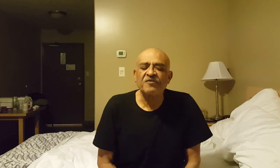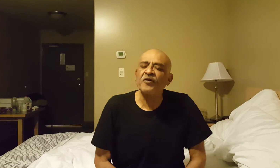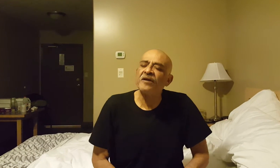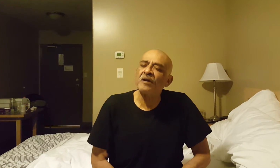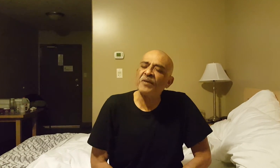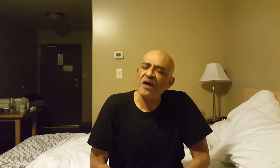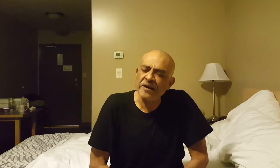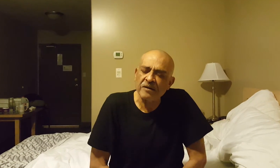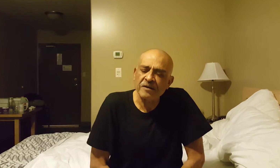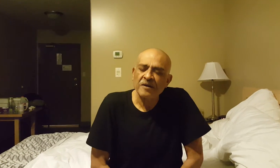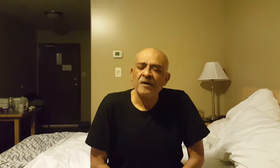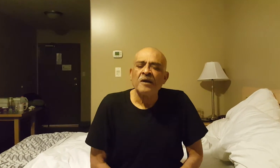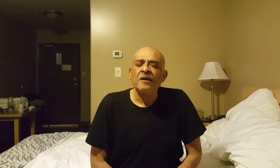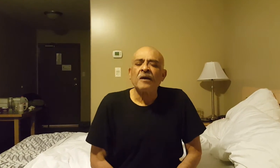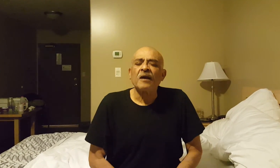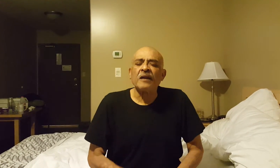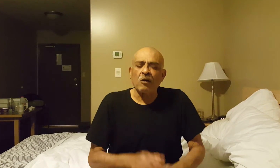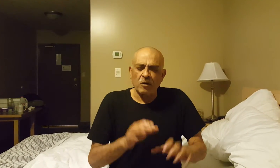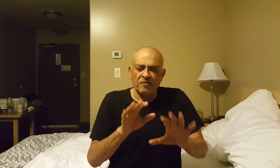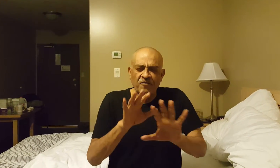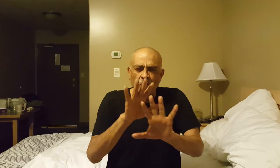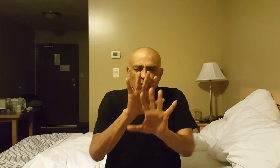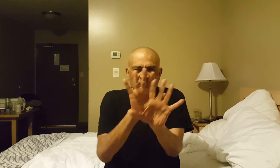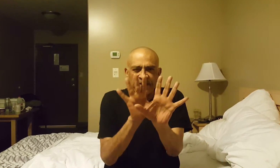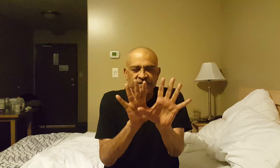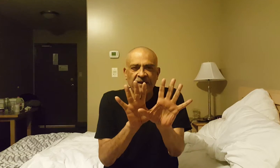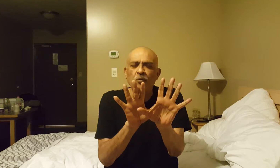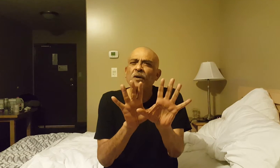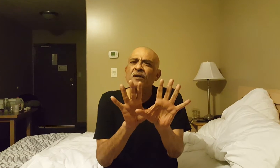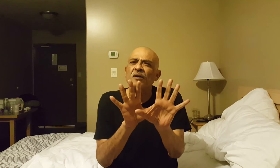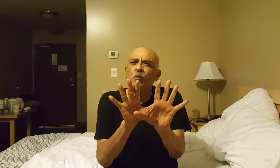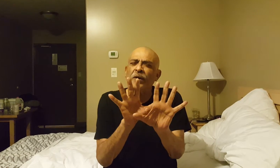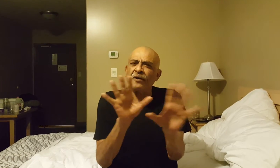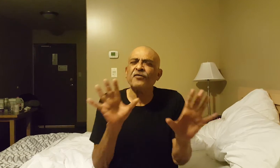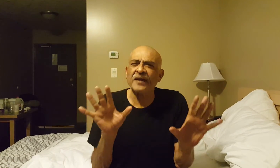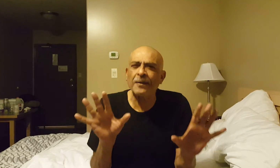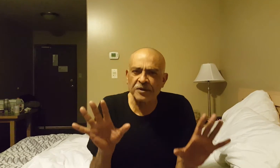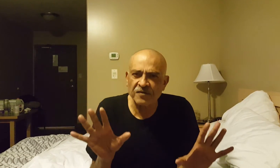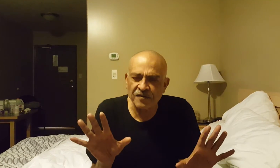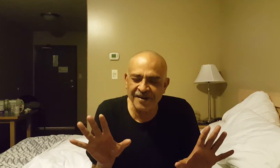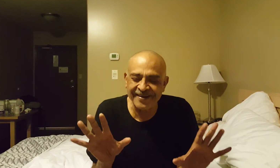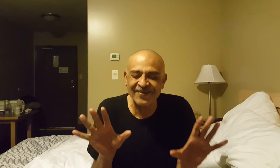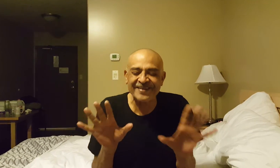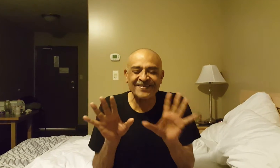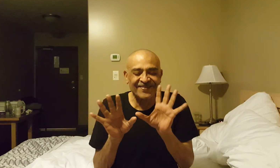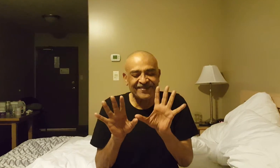screen behind. Now, from what I understand, a weird thing happens. When you do